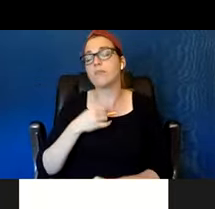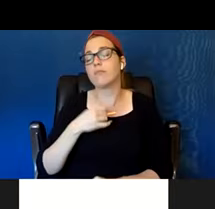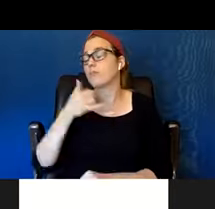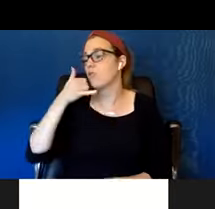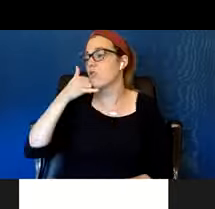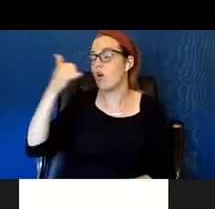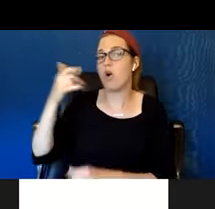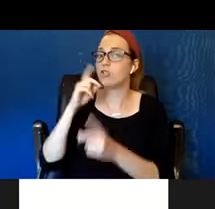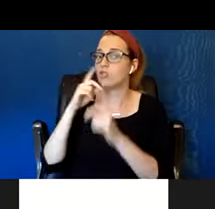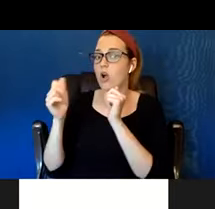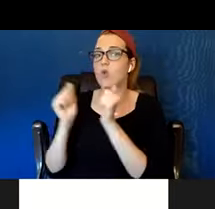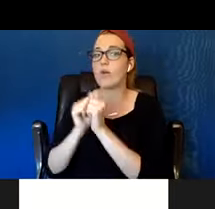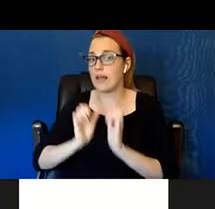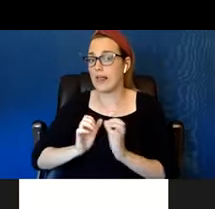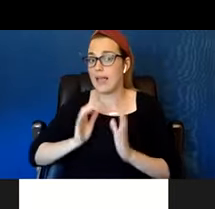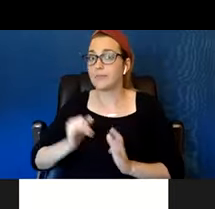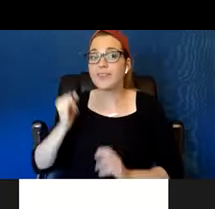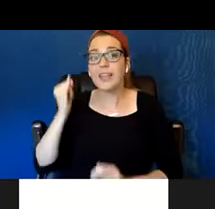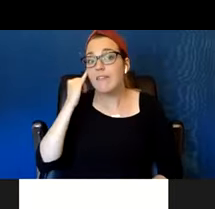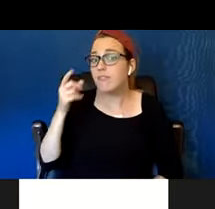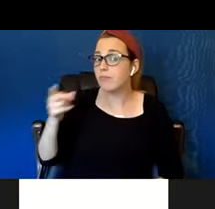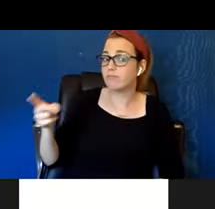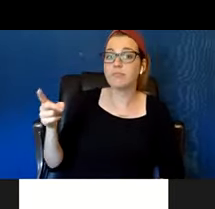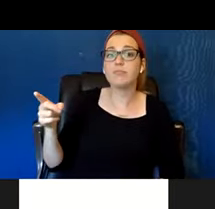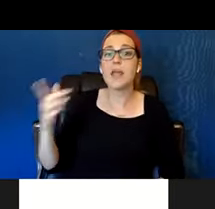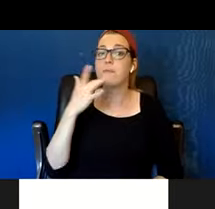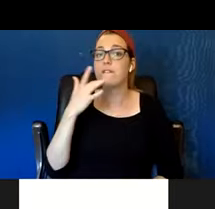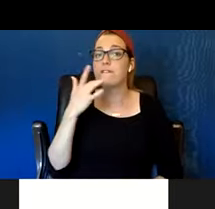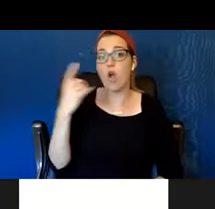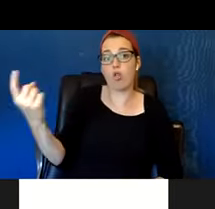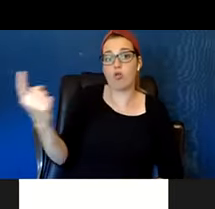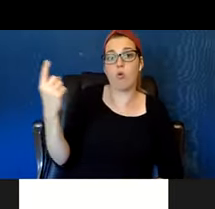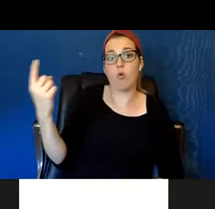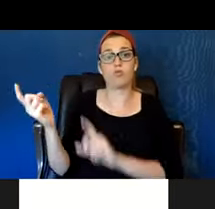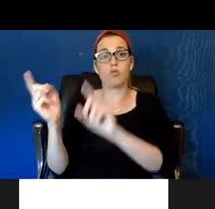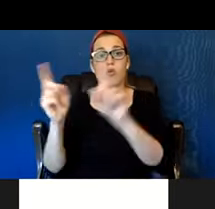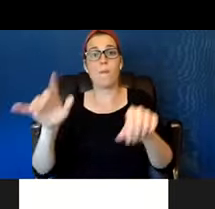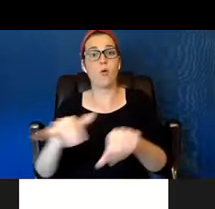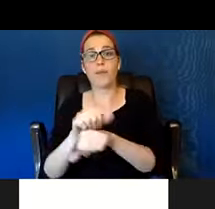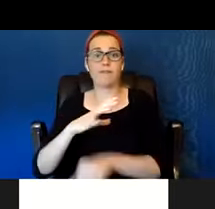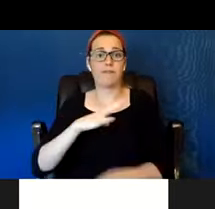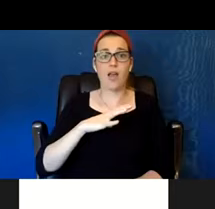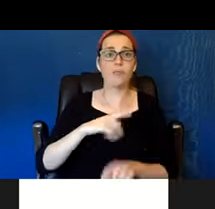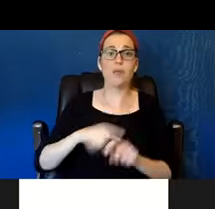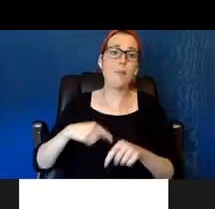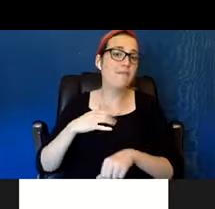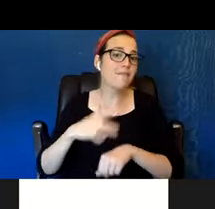If you can handle it, it's yours but I'll be right there if you get stuck. I have gone with clients to social services,